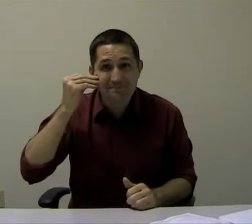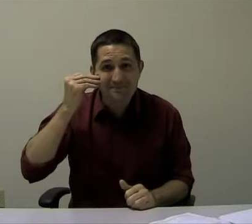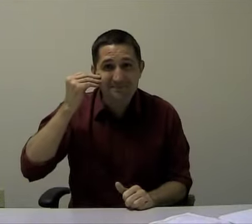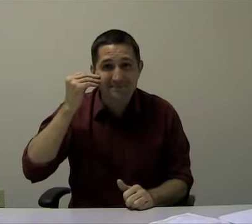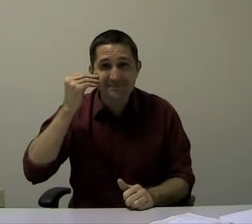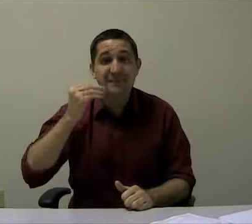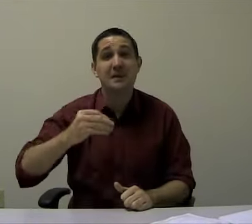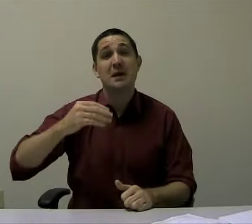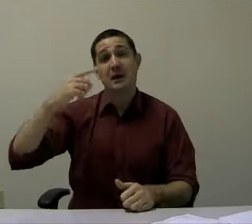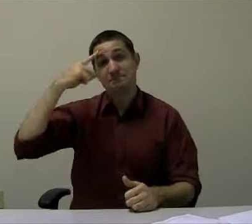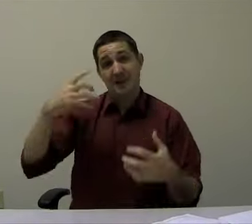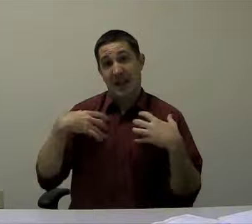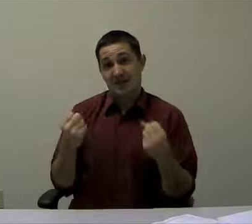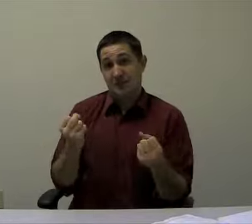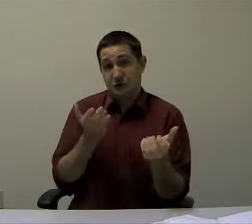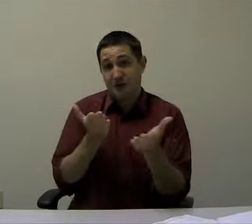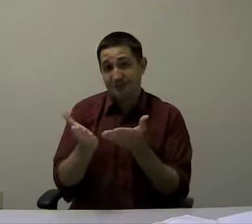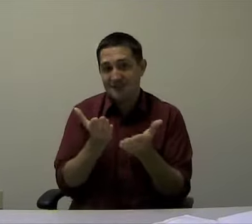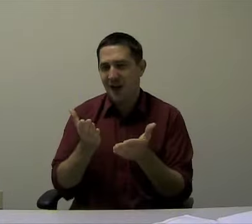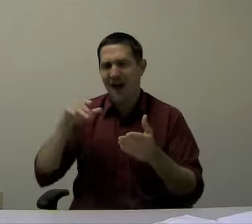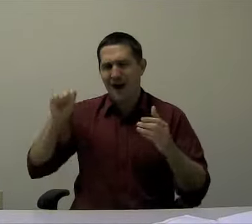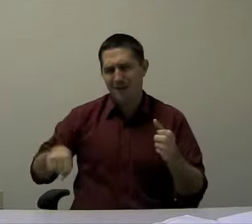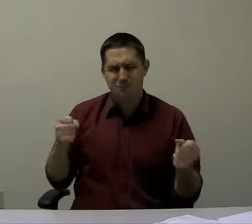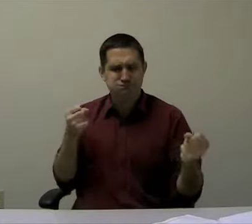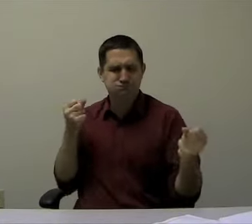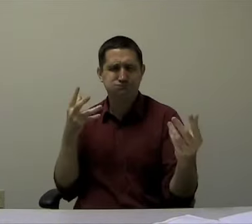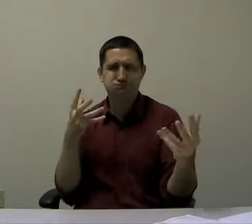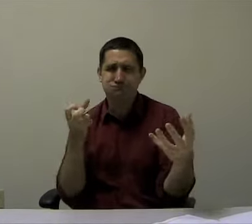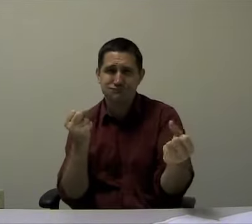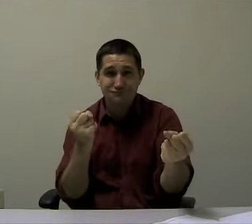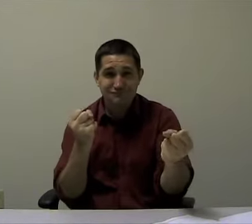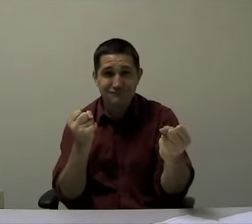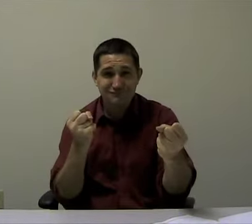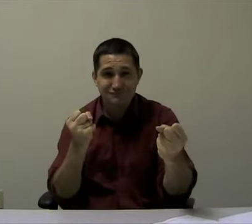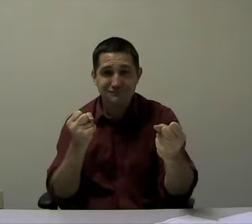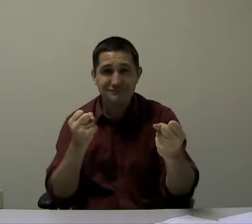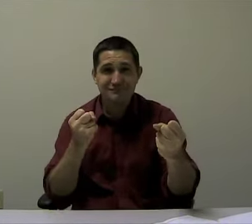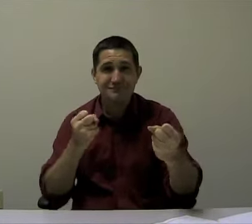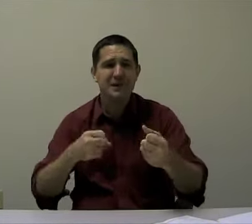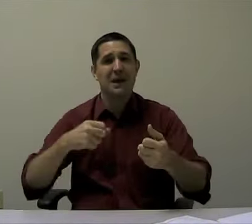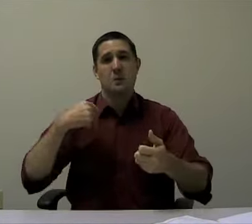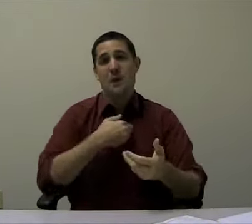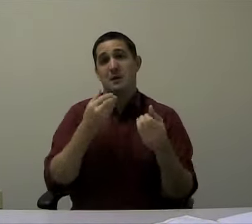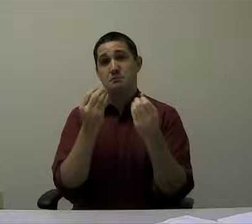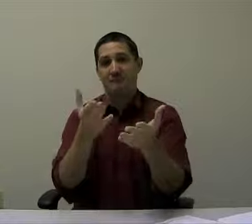become home owners, a mental health counselor who is fluent in sign language.